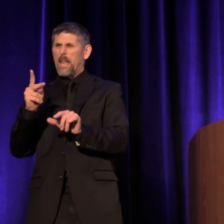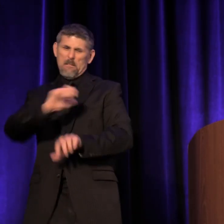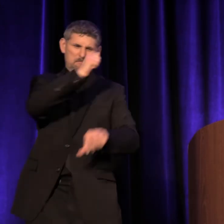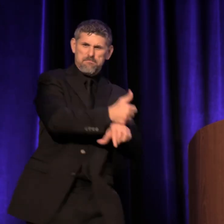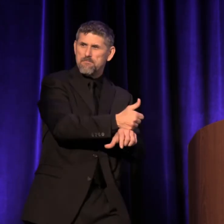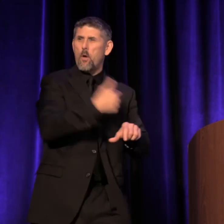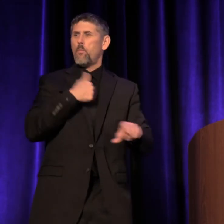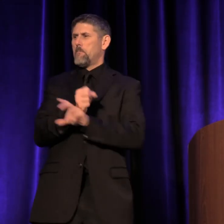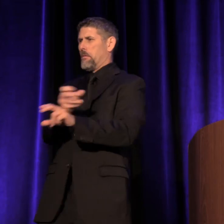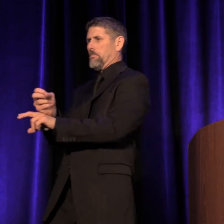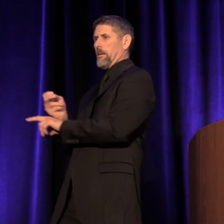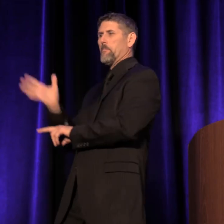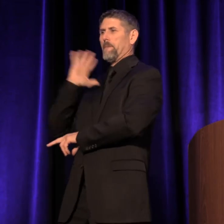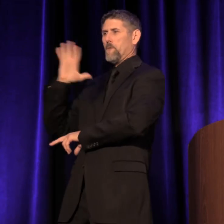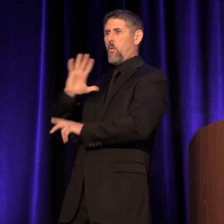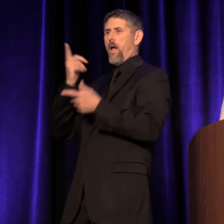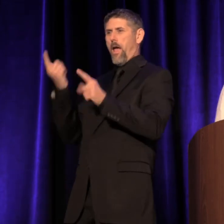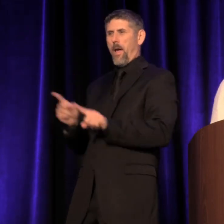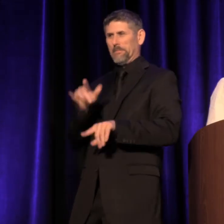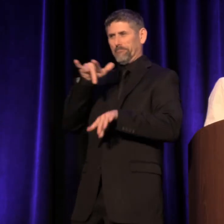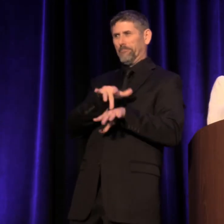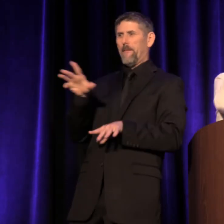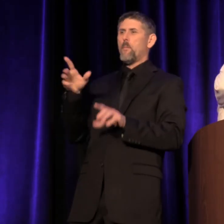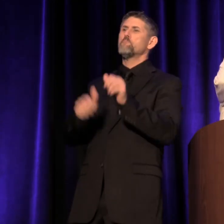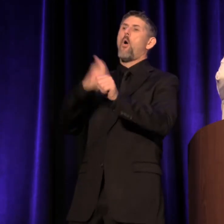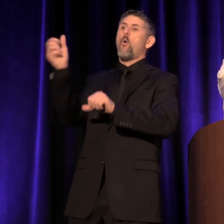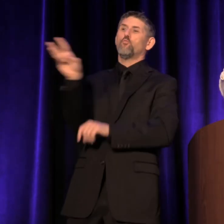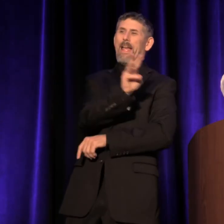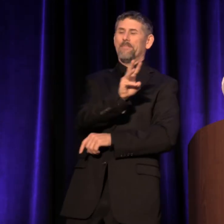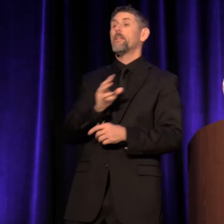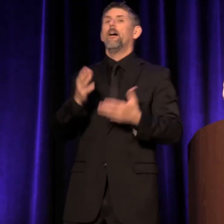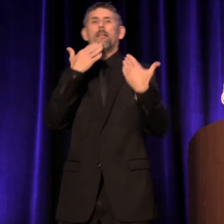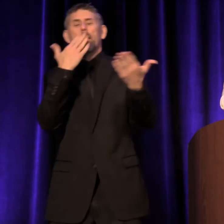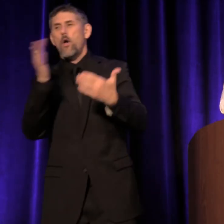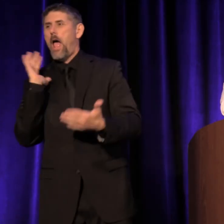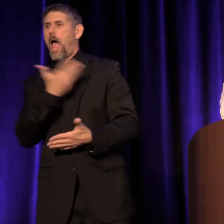Thank you, thank you. Our hosts here have been so wonderful